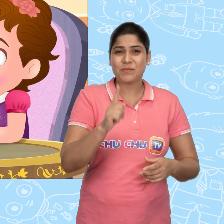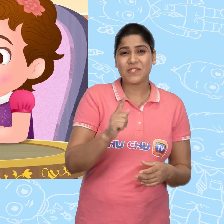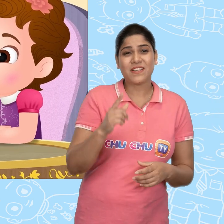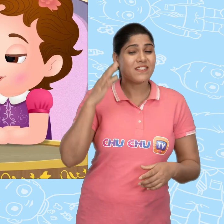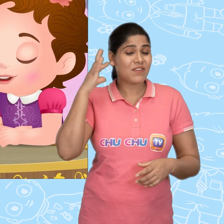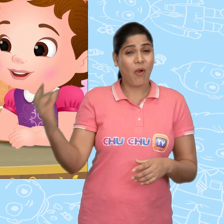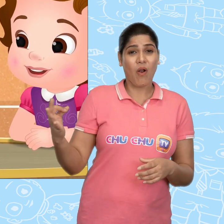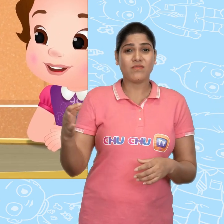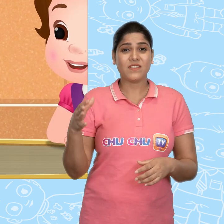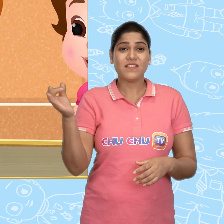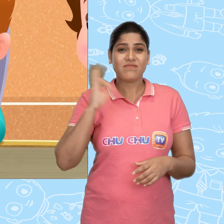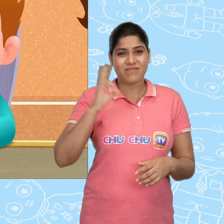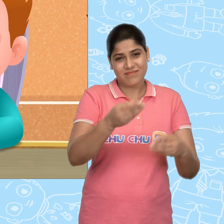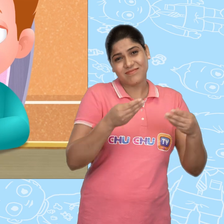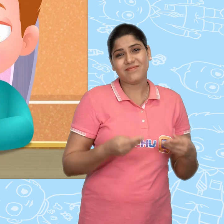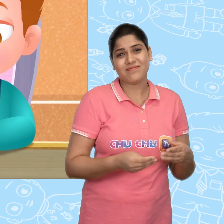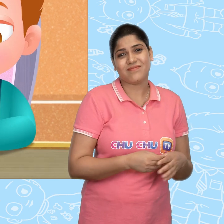Please give me a coin made of gold.